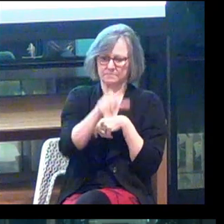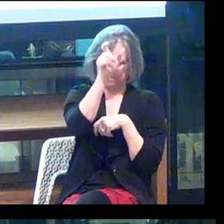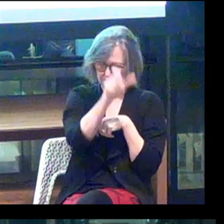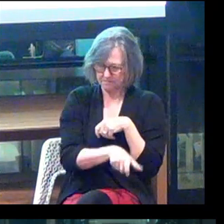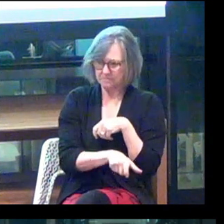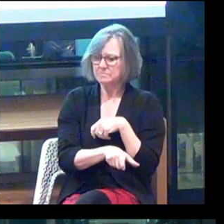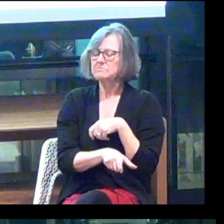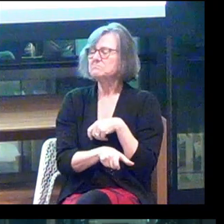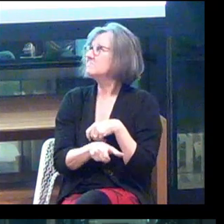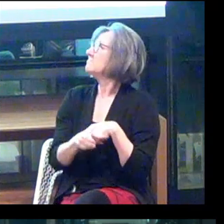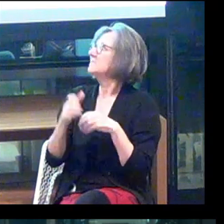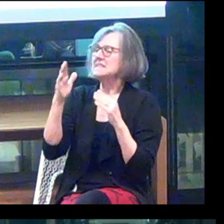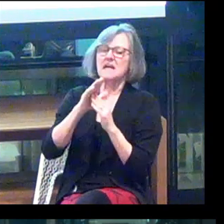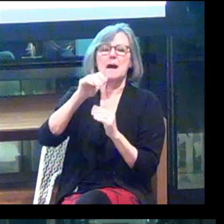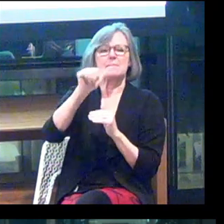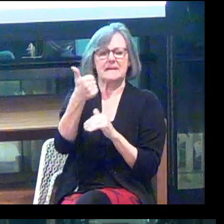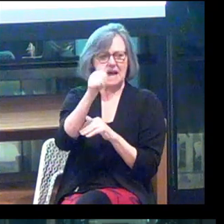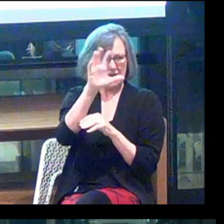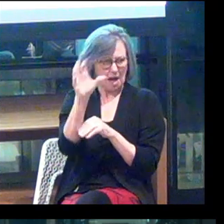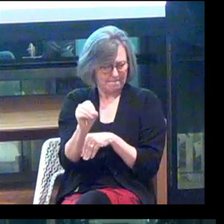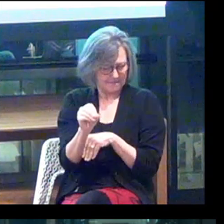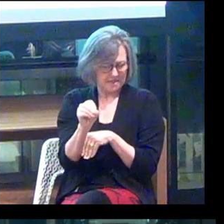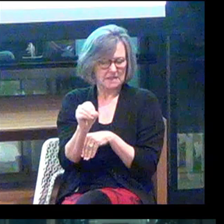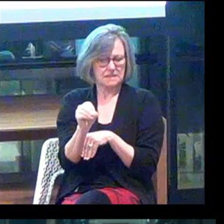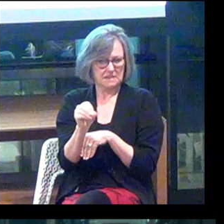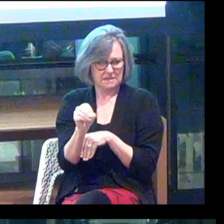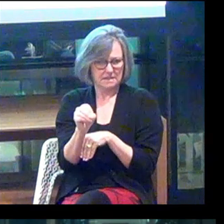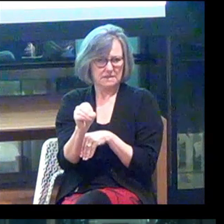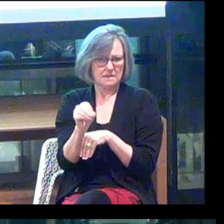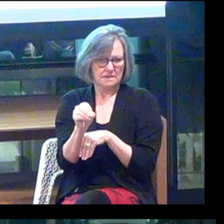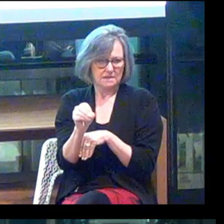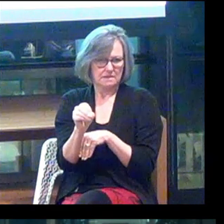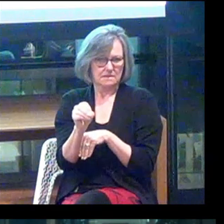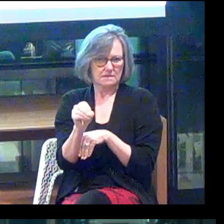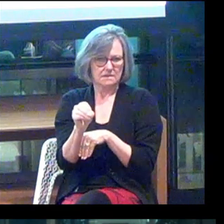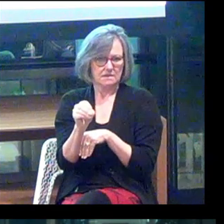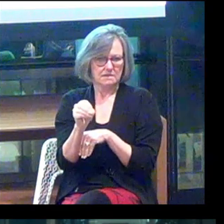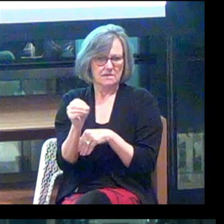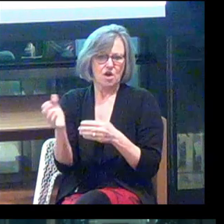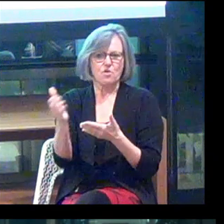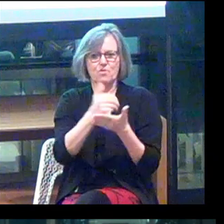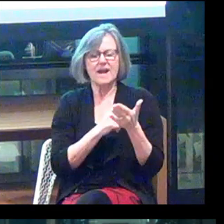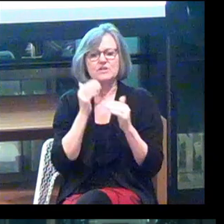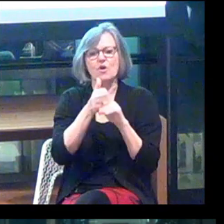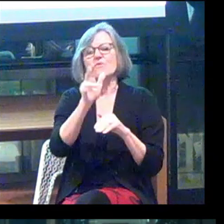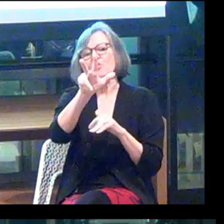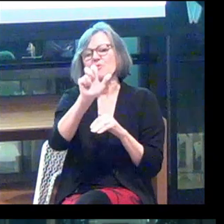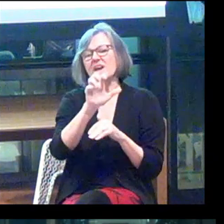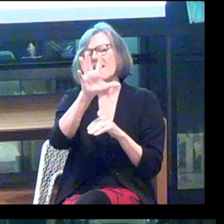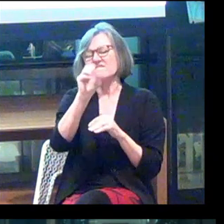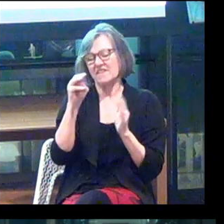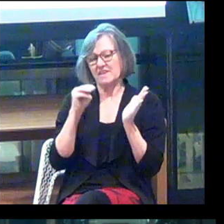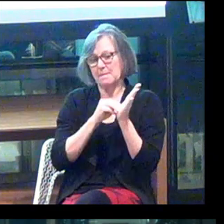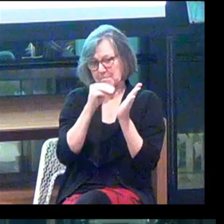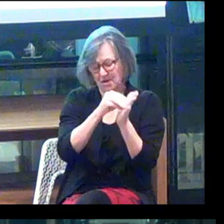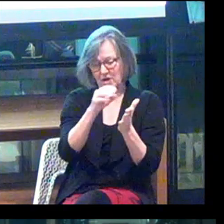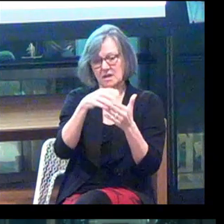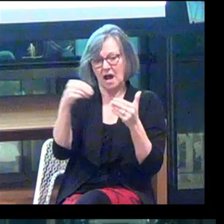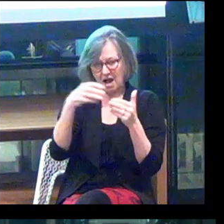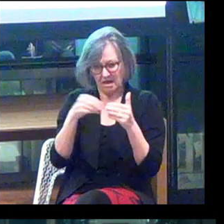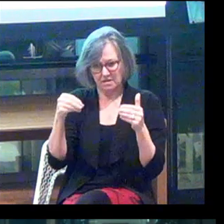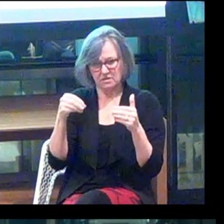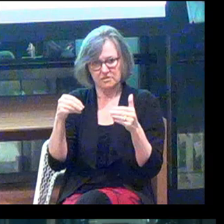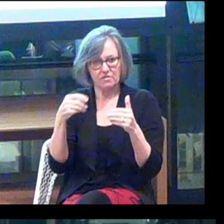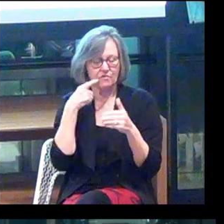And this is the top ten companies that have raised over $350 million in the space of visual